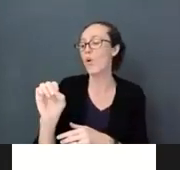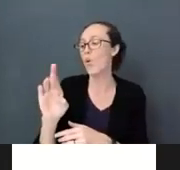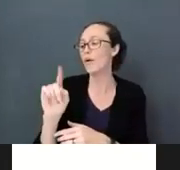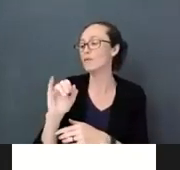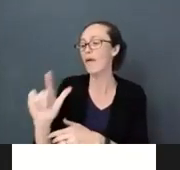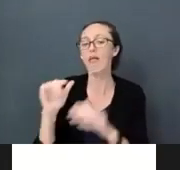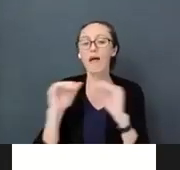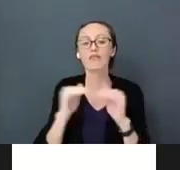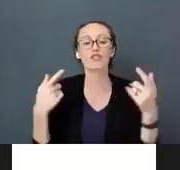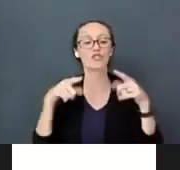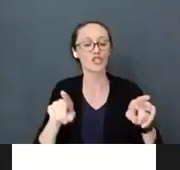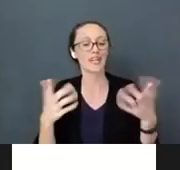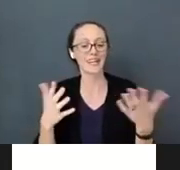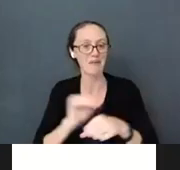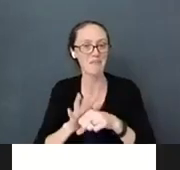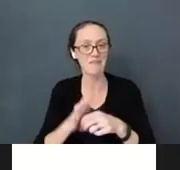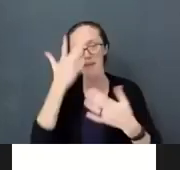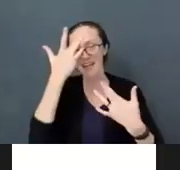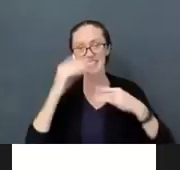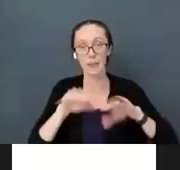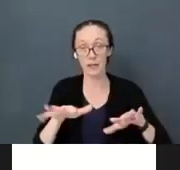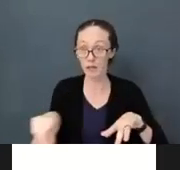Have you found ways to deal with your own cortisol levels, you own stress?